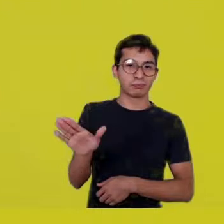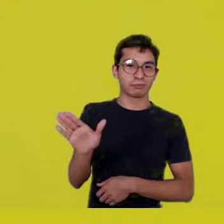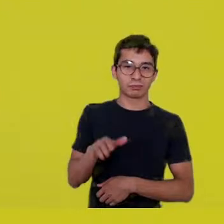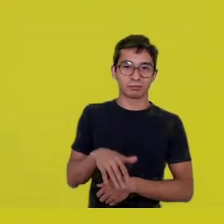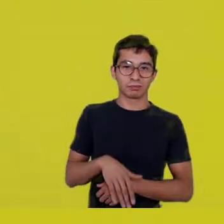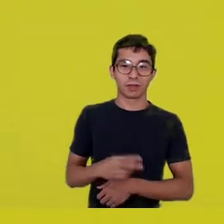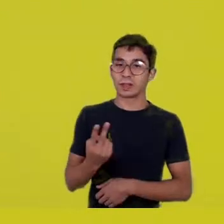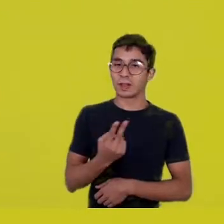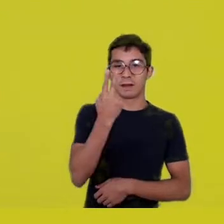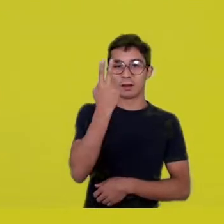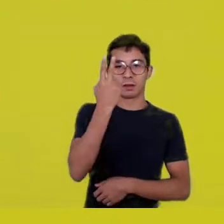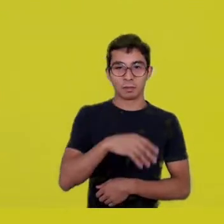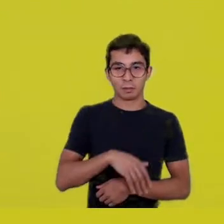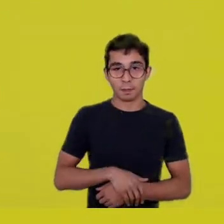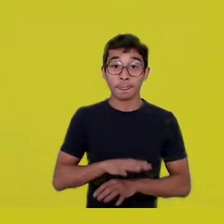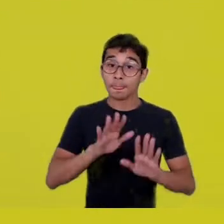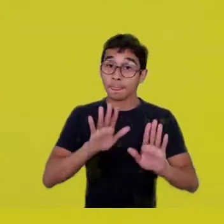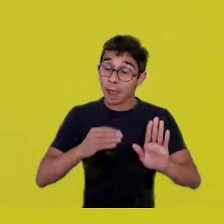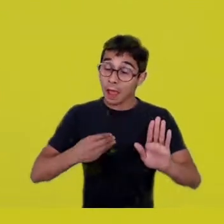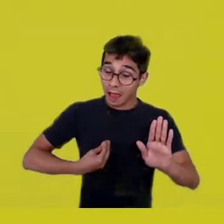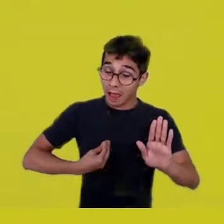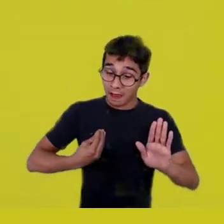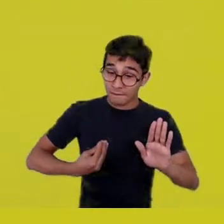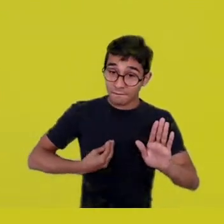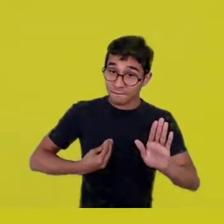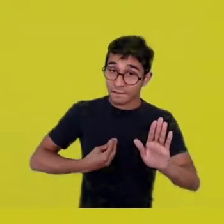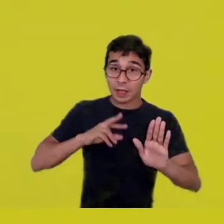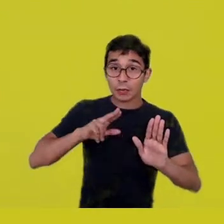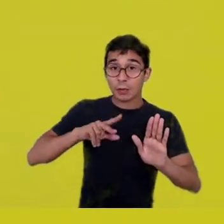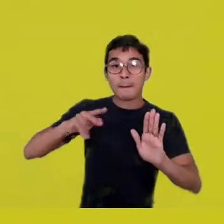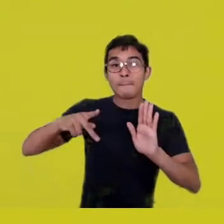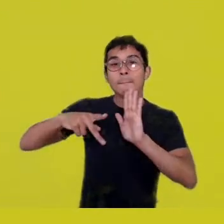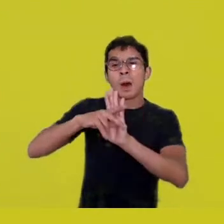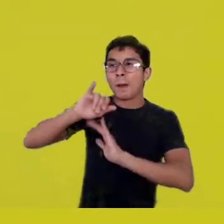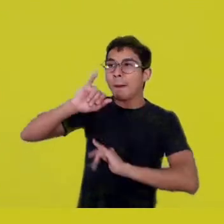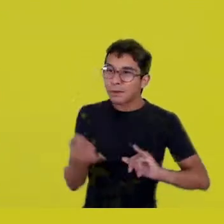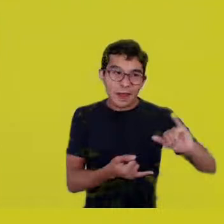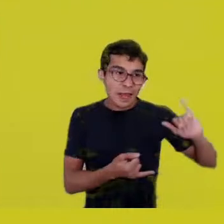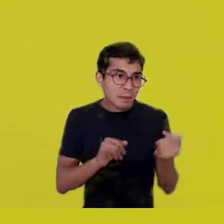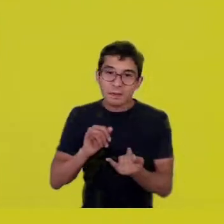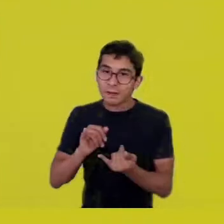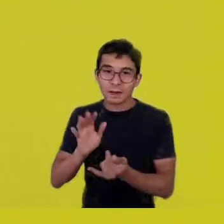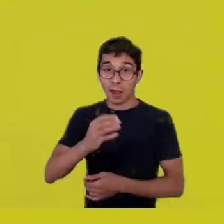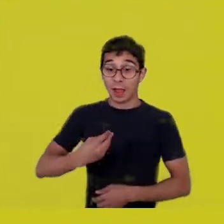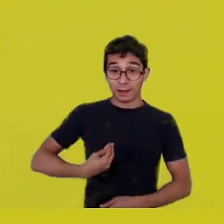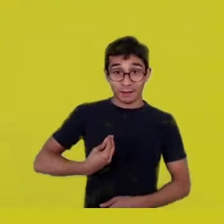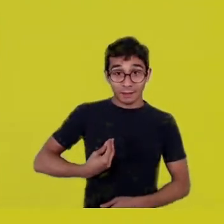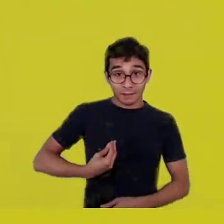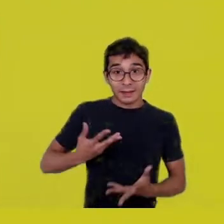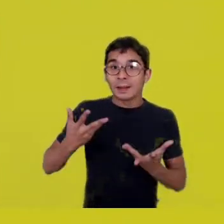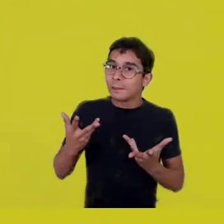Life isn’t utilitarian. Life is wonderful. It cannot be calculated.